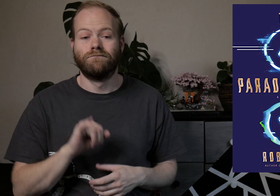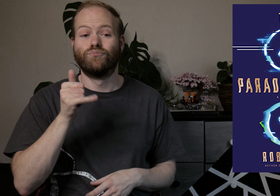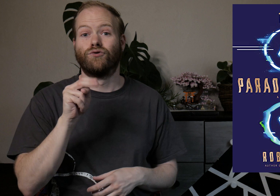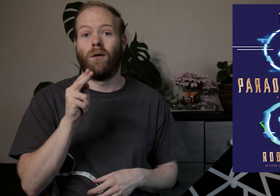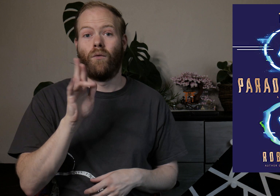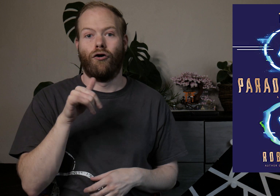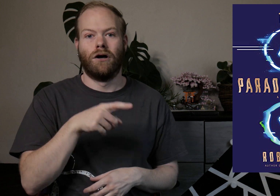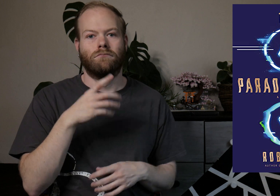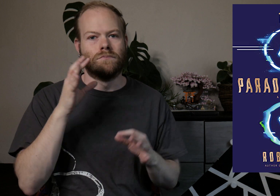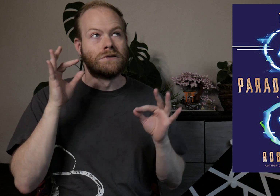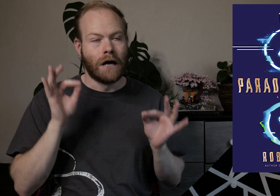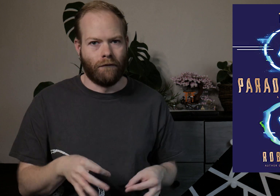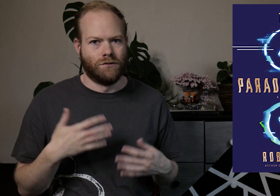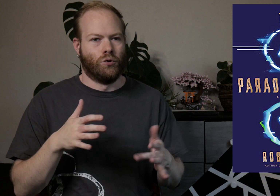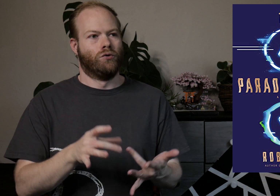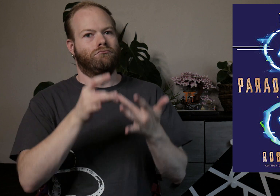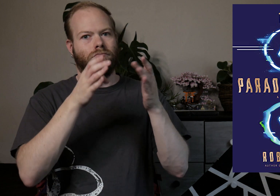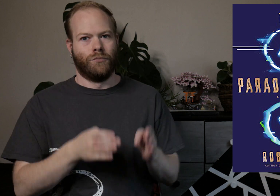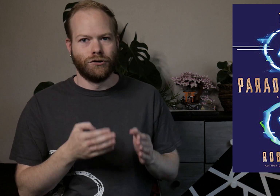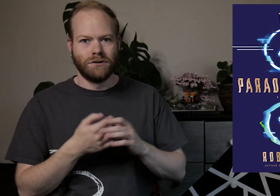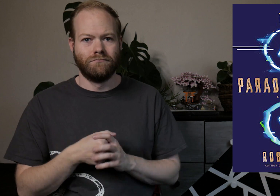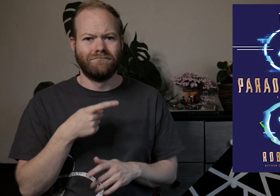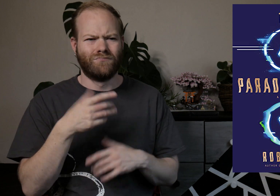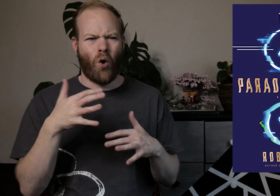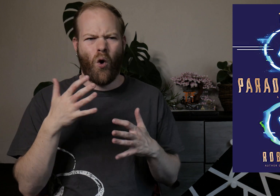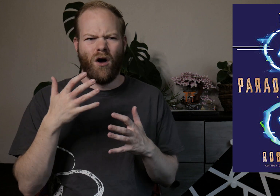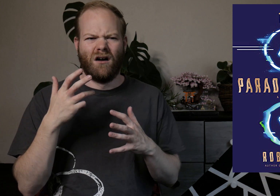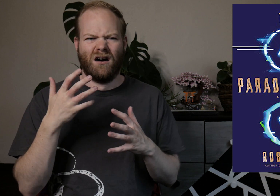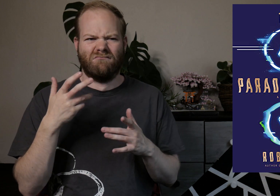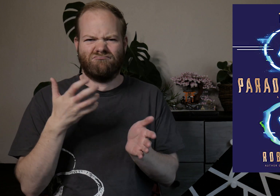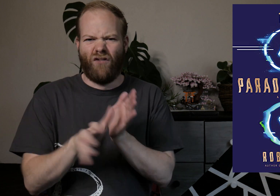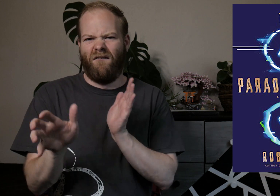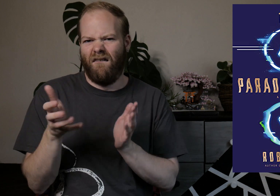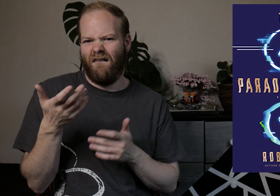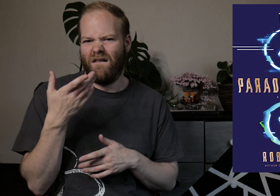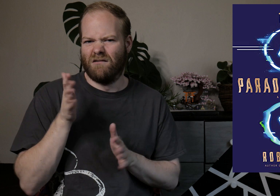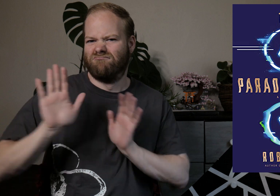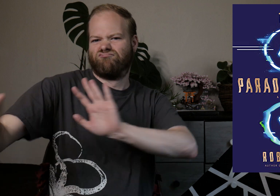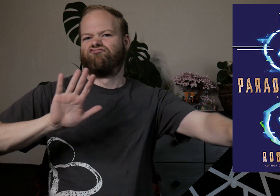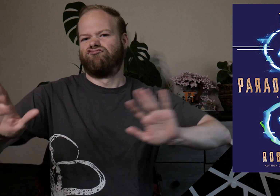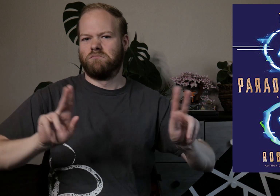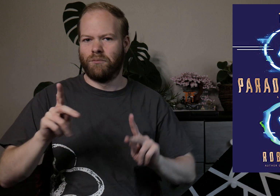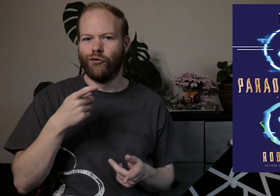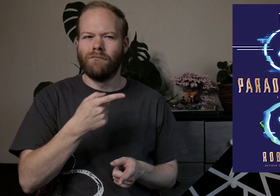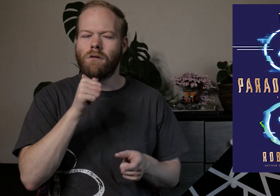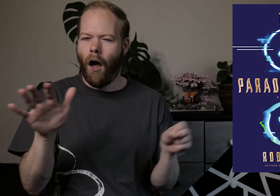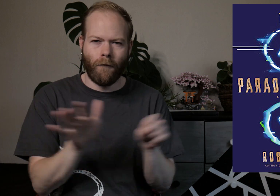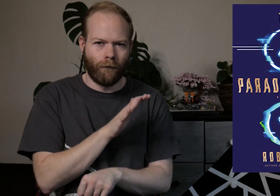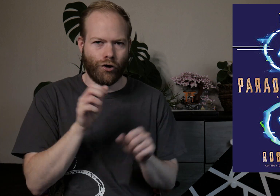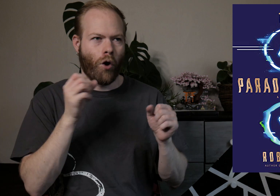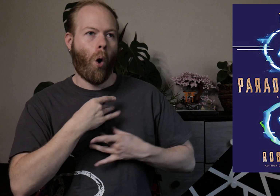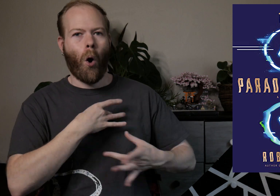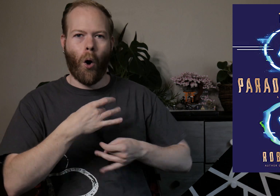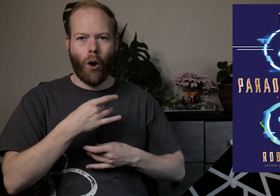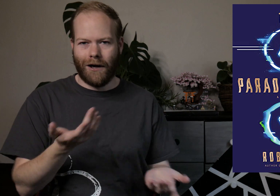January is definitely quite the character. She can be very abrasive and pushes people away, and she’s not entirely likable.